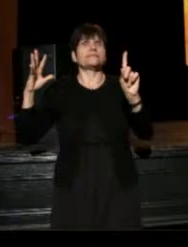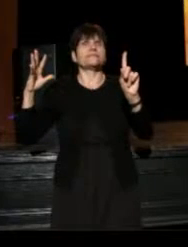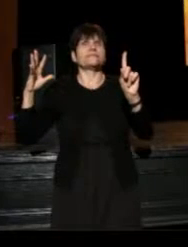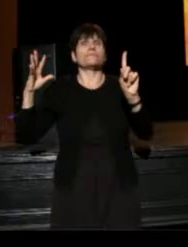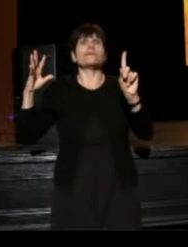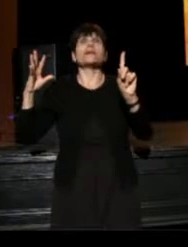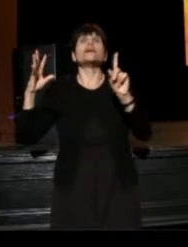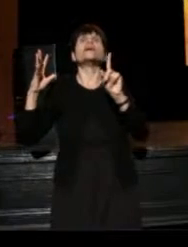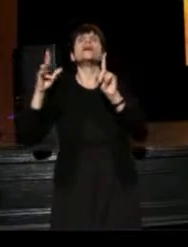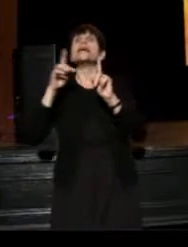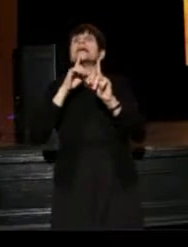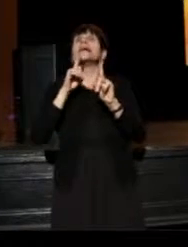Well, I shouldn't say expands.